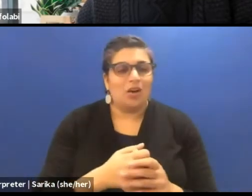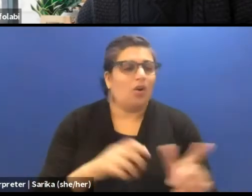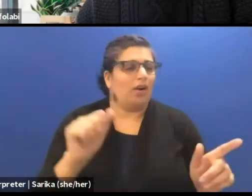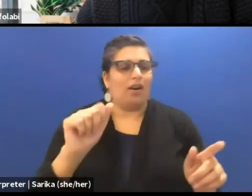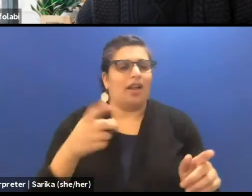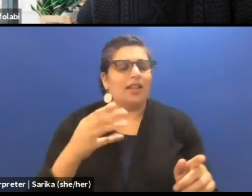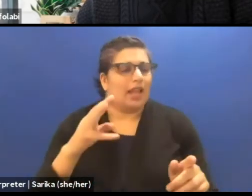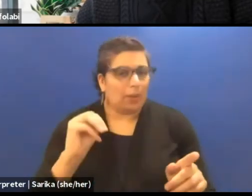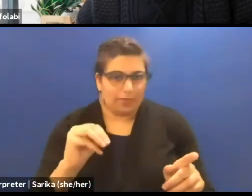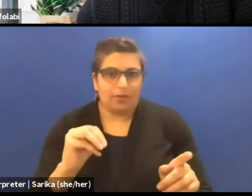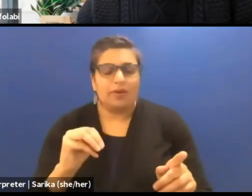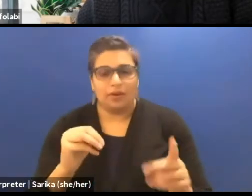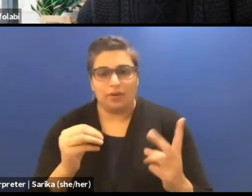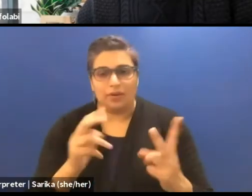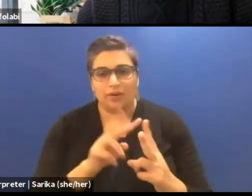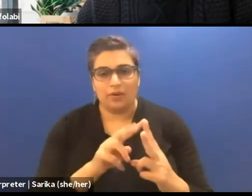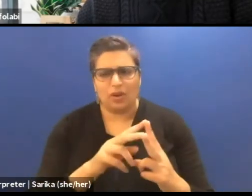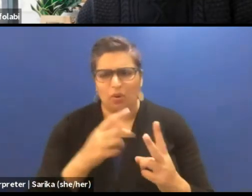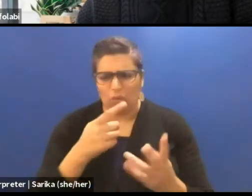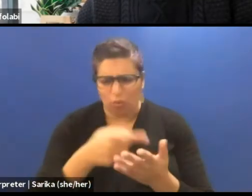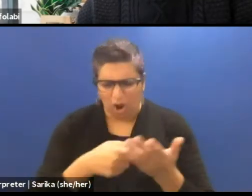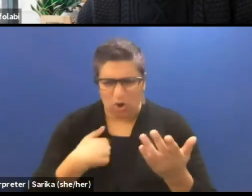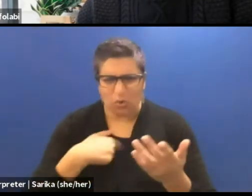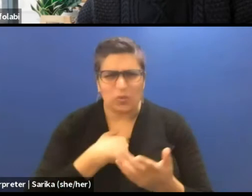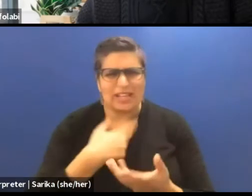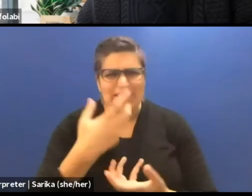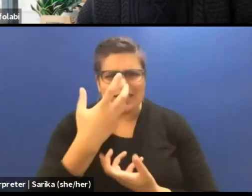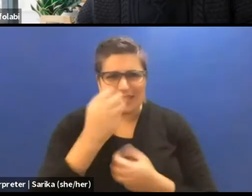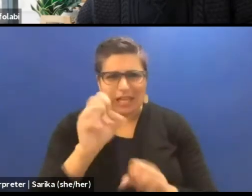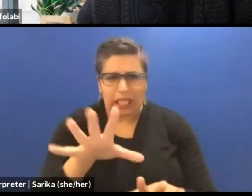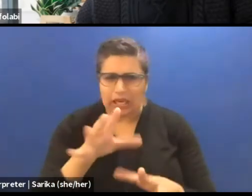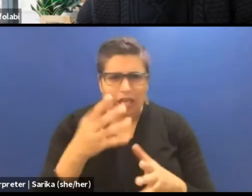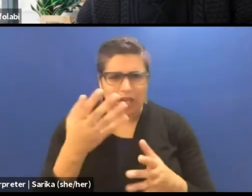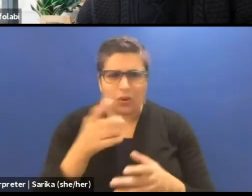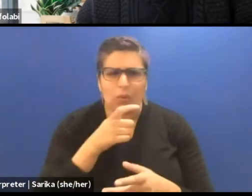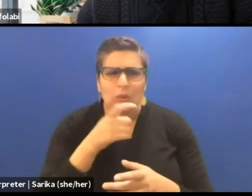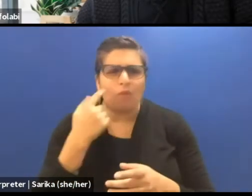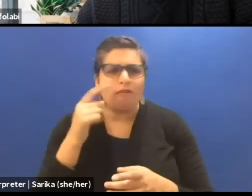and also Adham, what are we decolonizing ourselves from? And who is it?